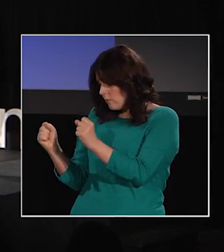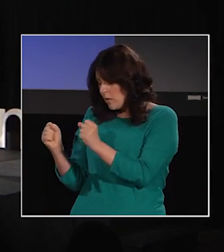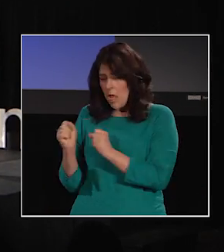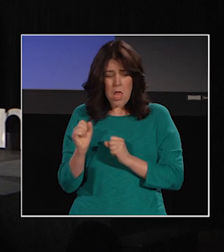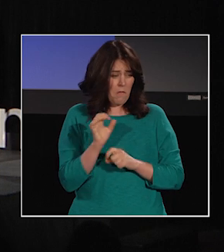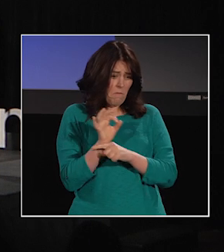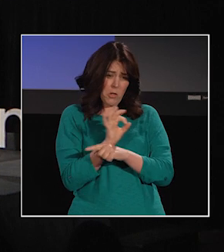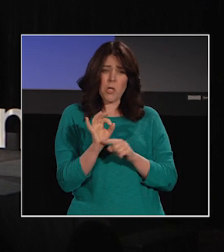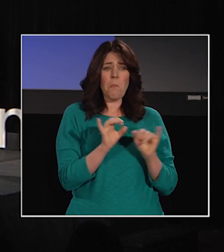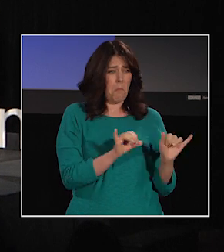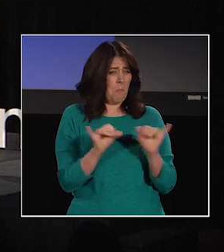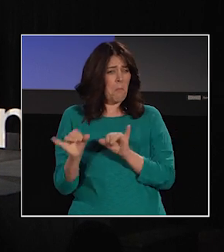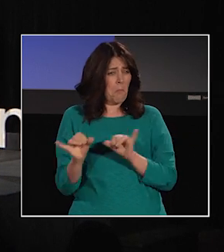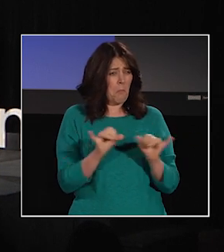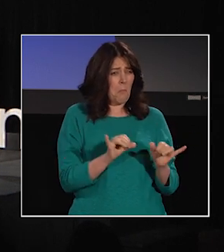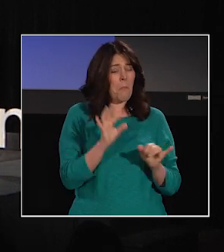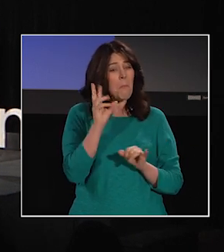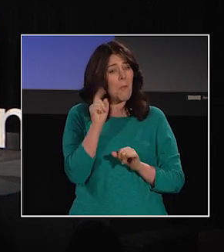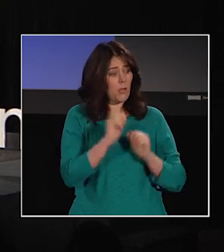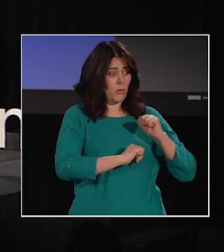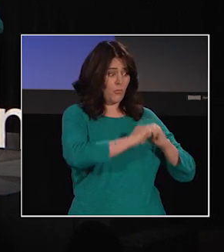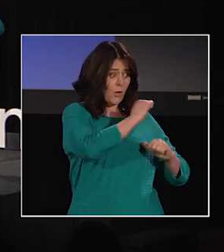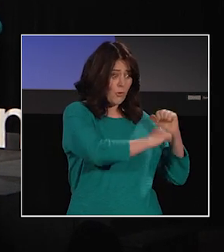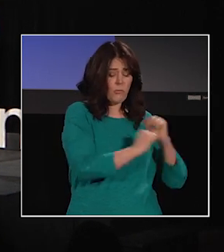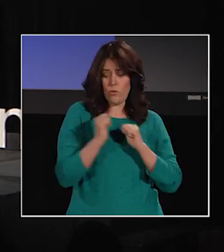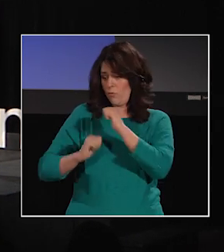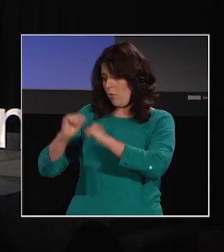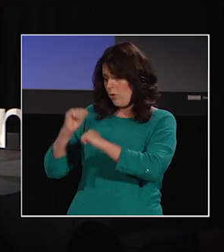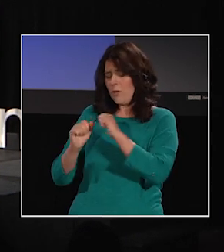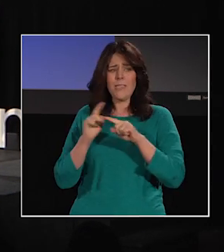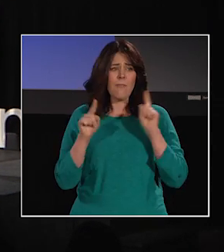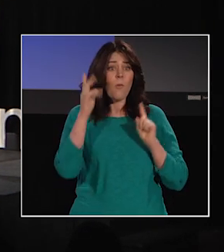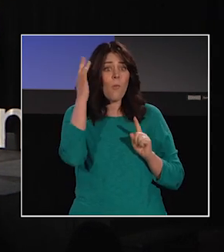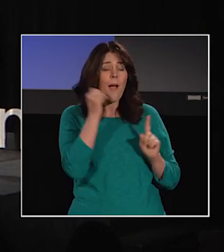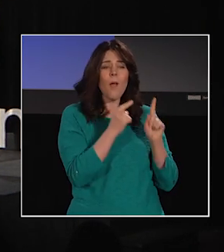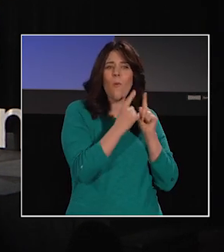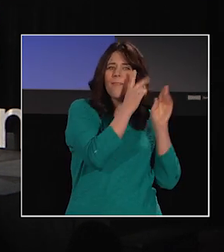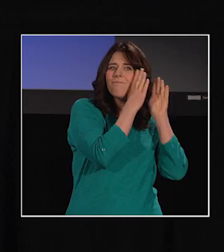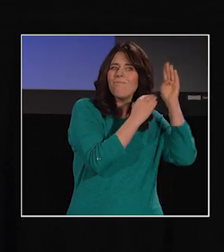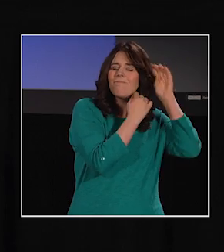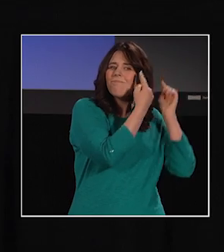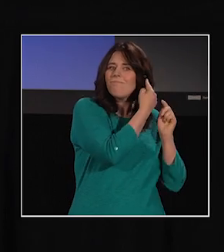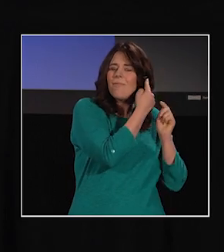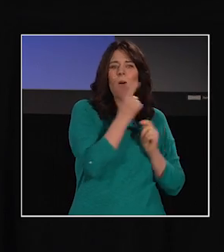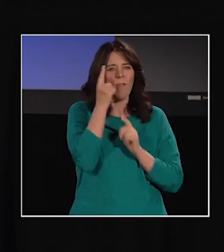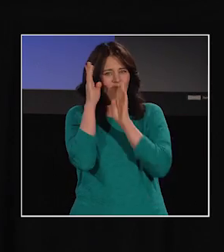there are differences in how they are structured because we process one of them with our ears, and the other with our eyes.